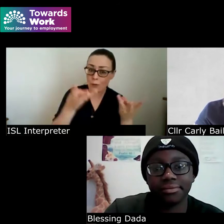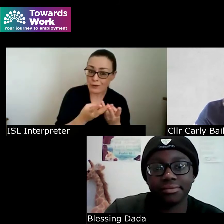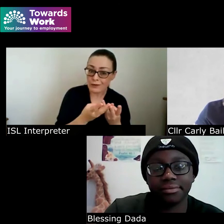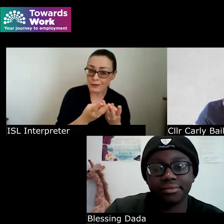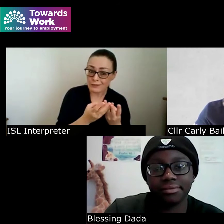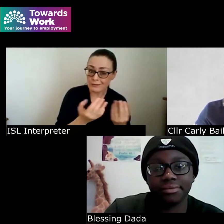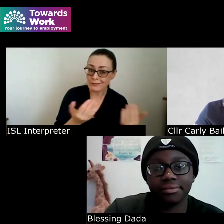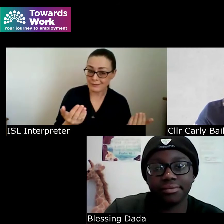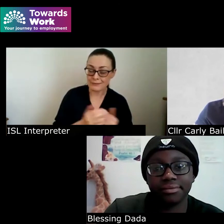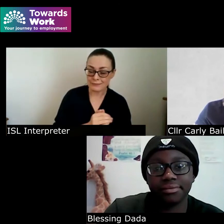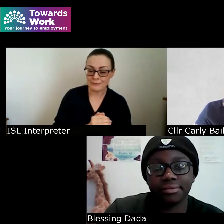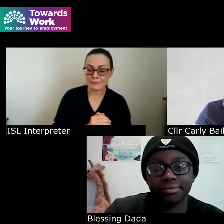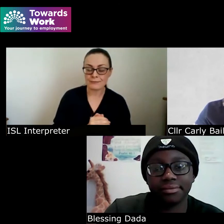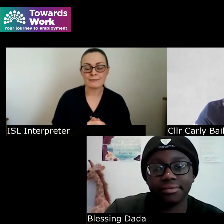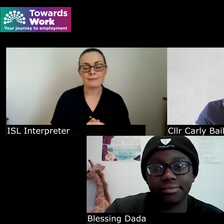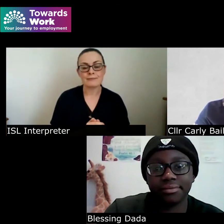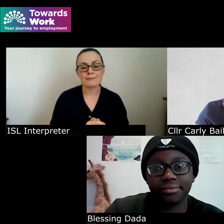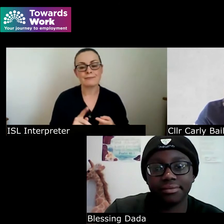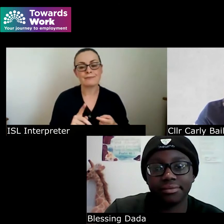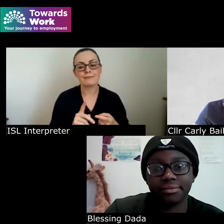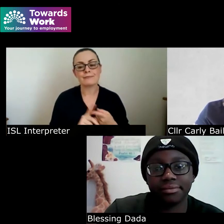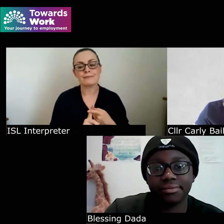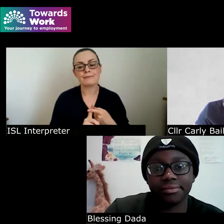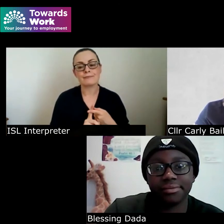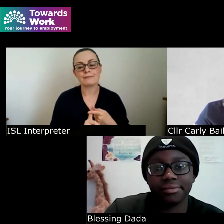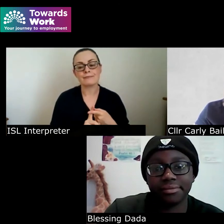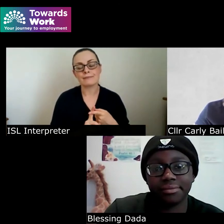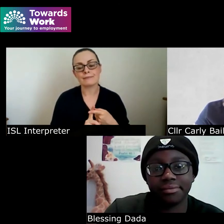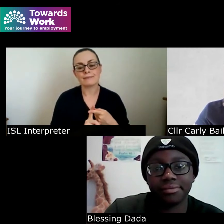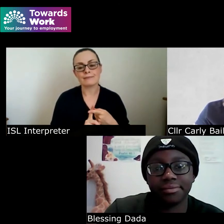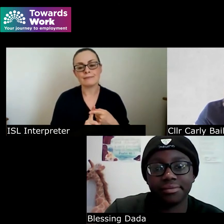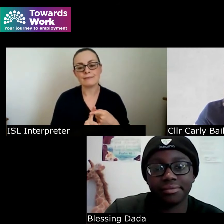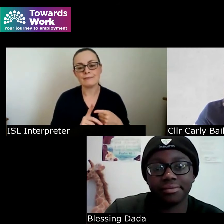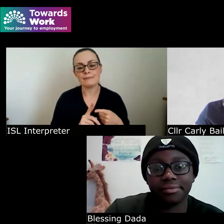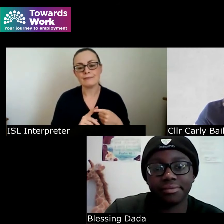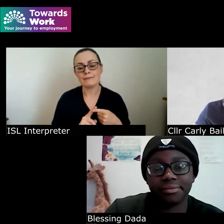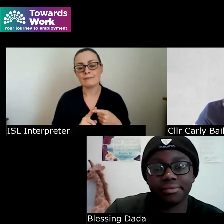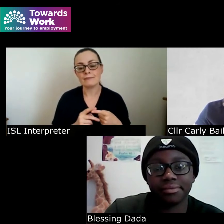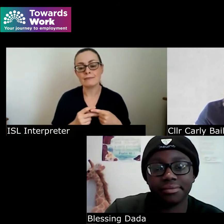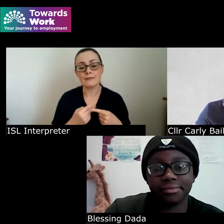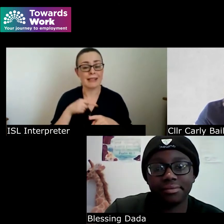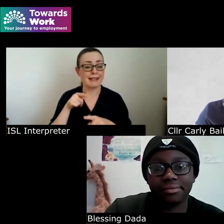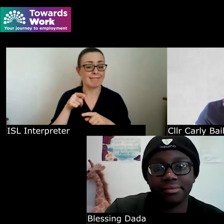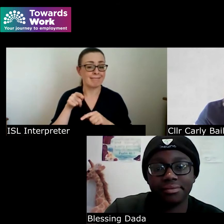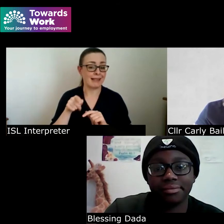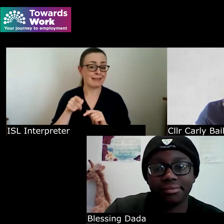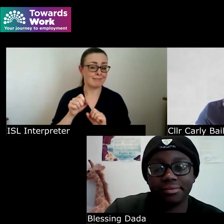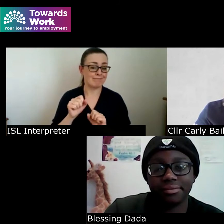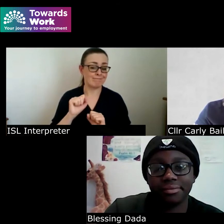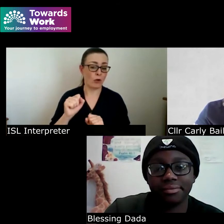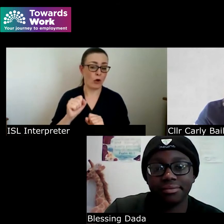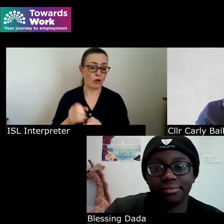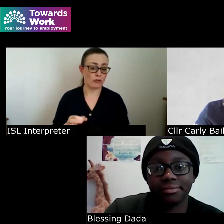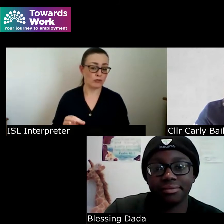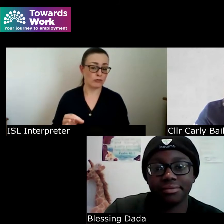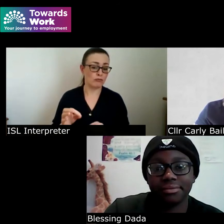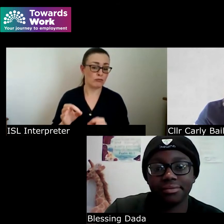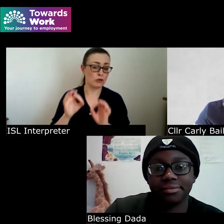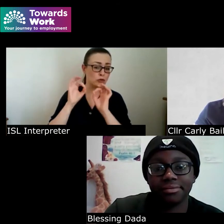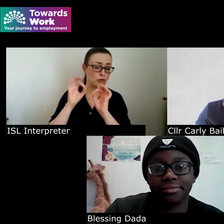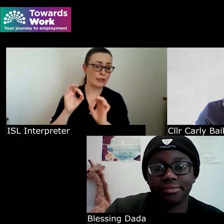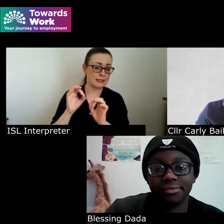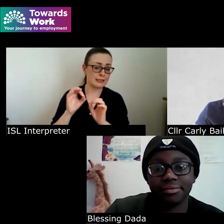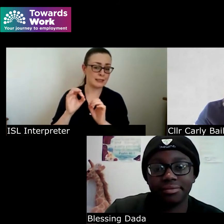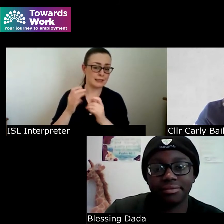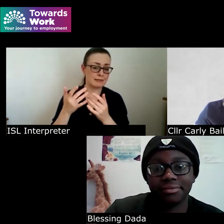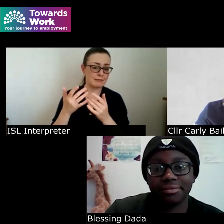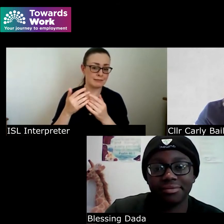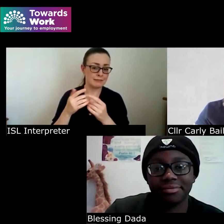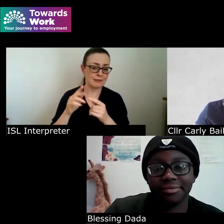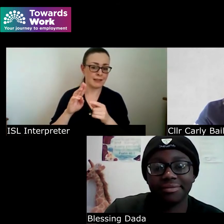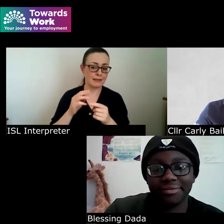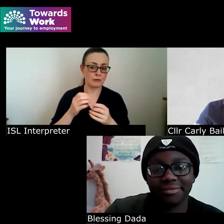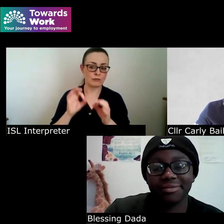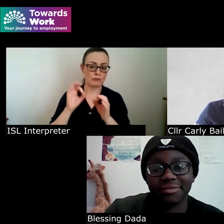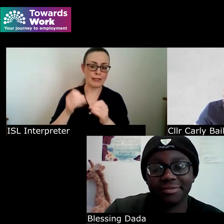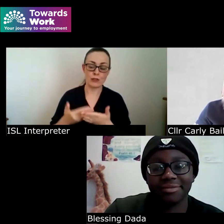and it's um so that was her greatest like not really aha moment but her greatest learning is